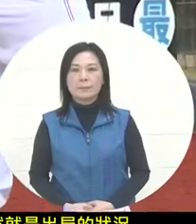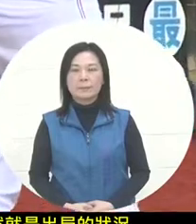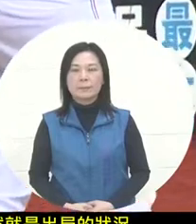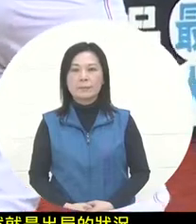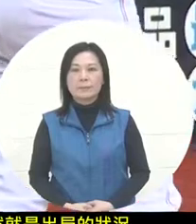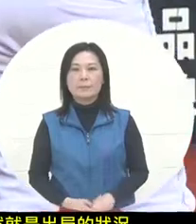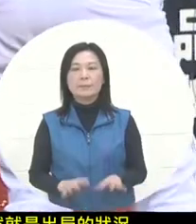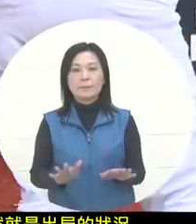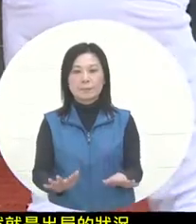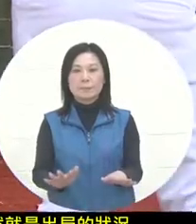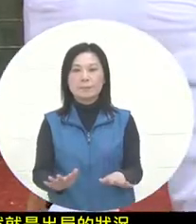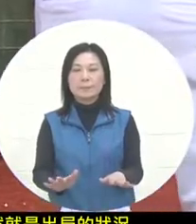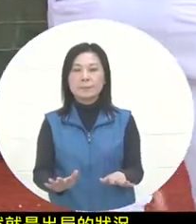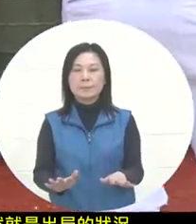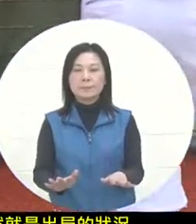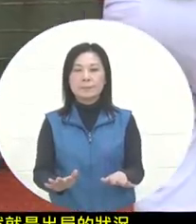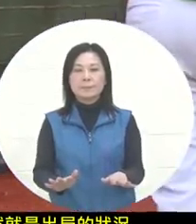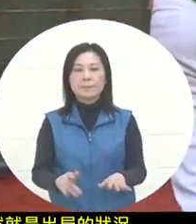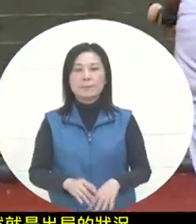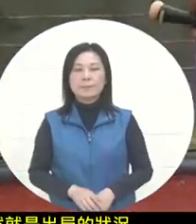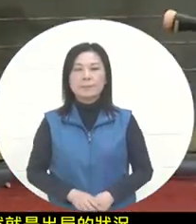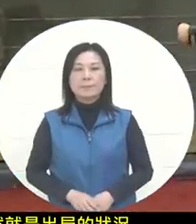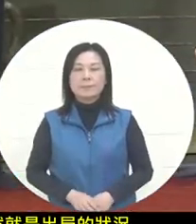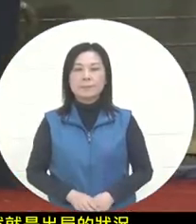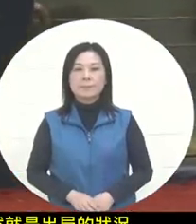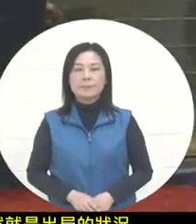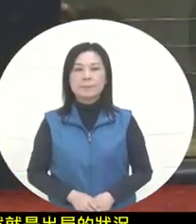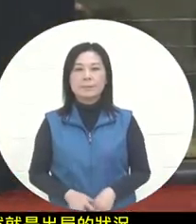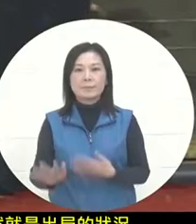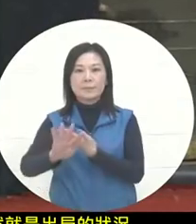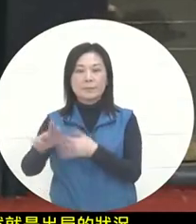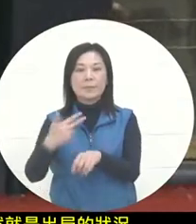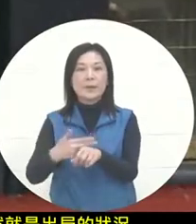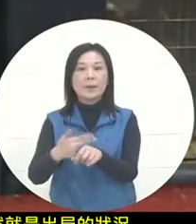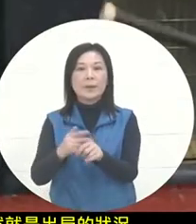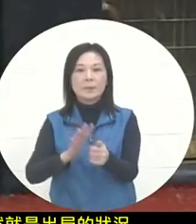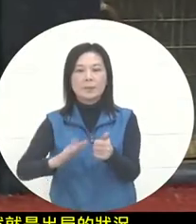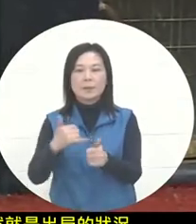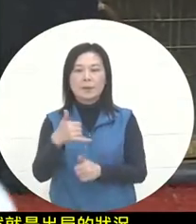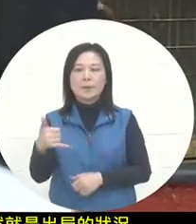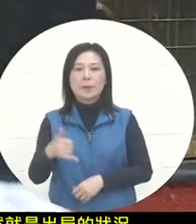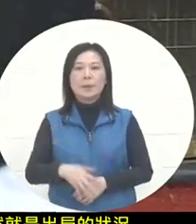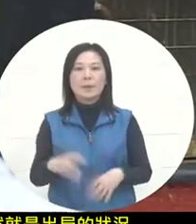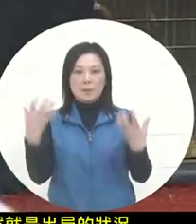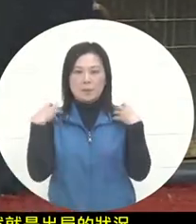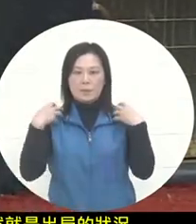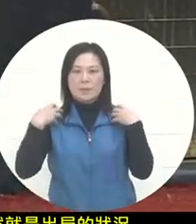came to see the replay of